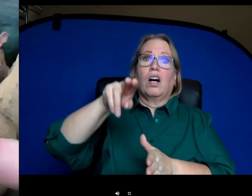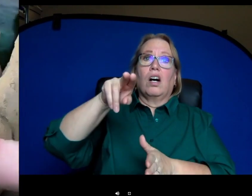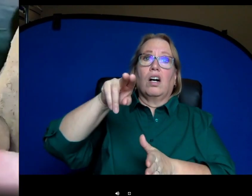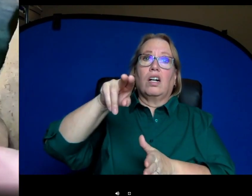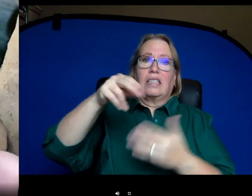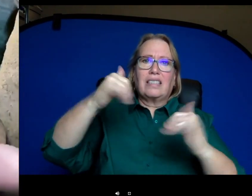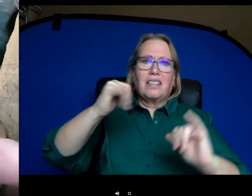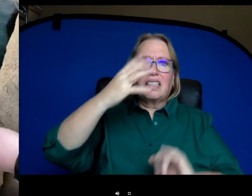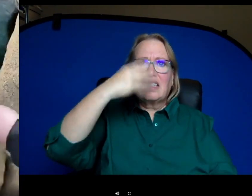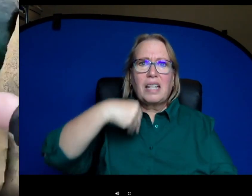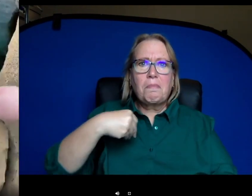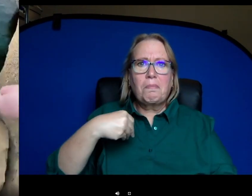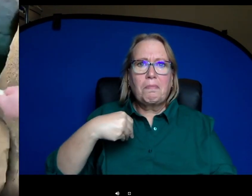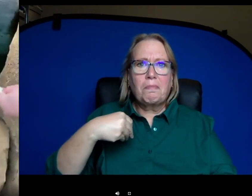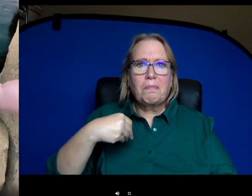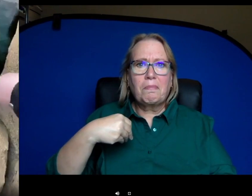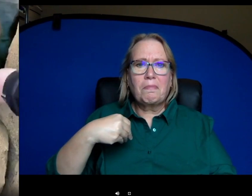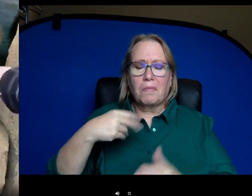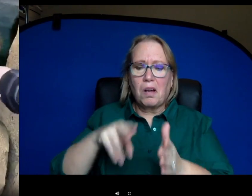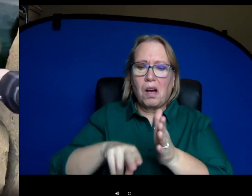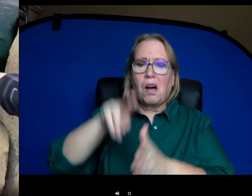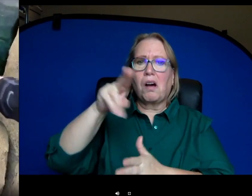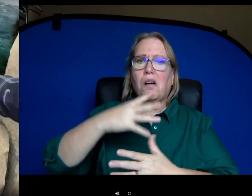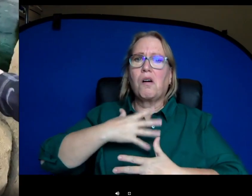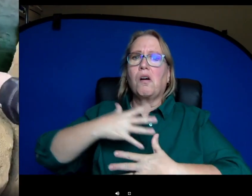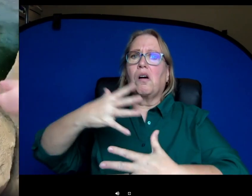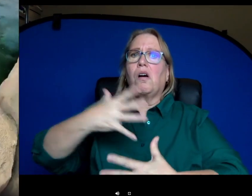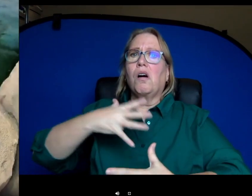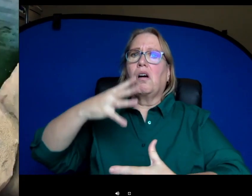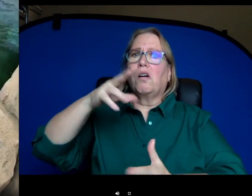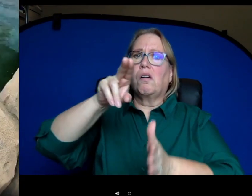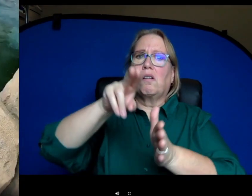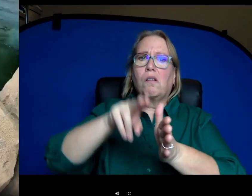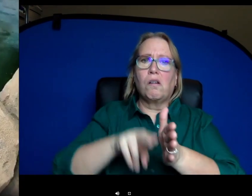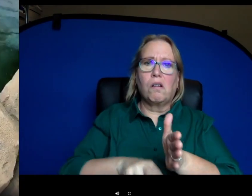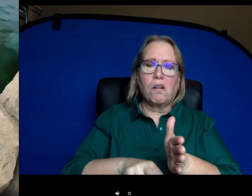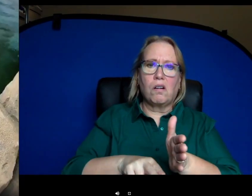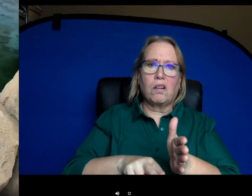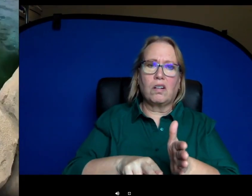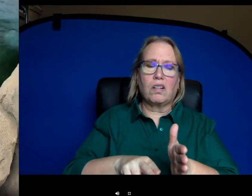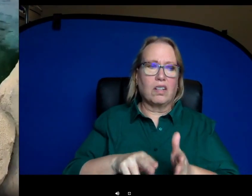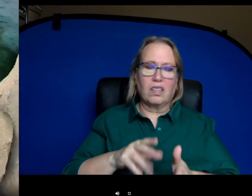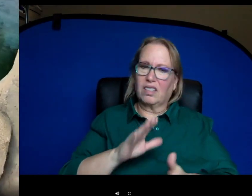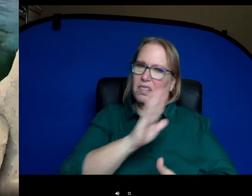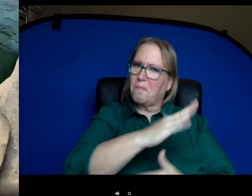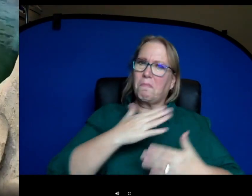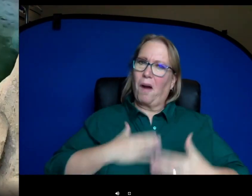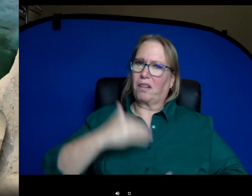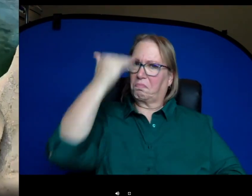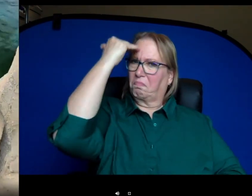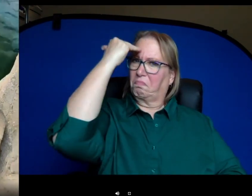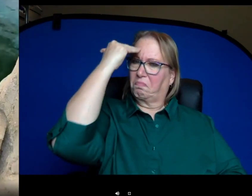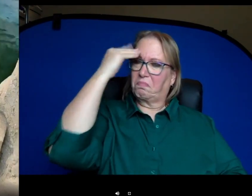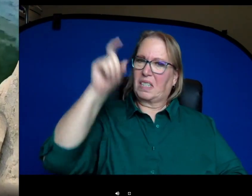staying asleep which is pretty amazing. So they can be taking a nap underwater and their body will tell them to come up for a breath and they'll do that without